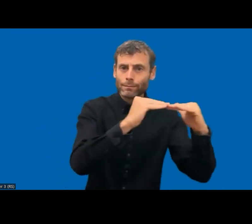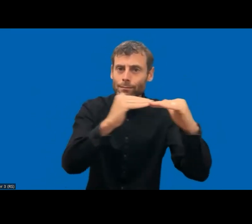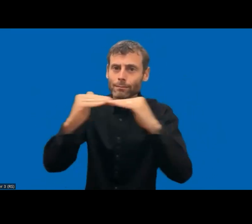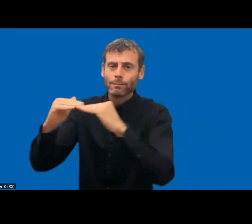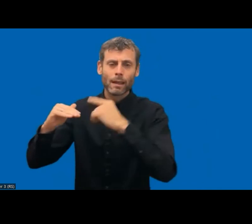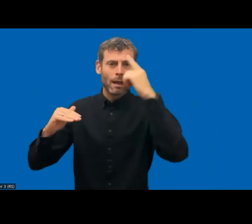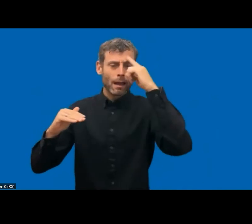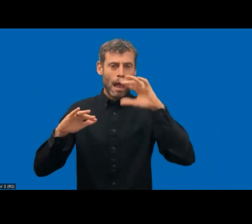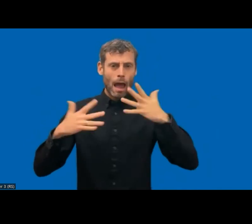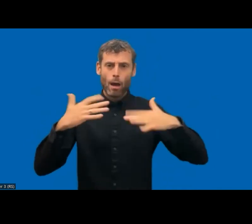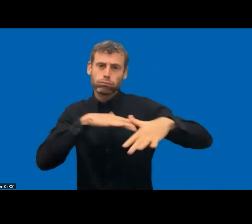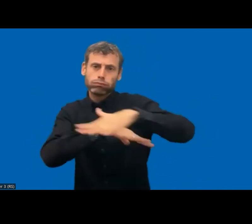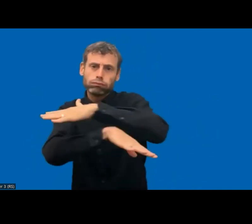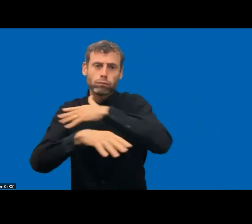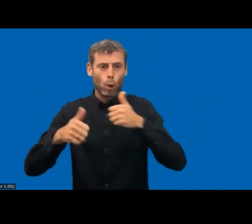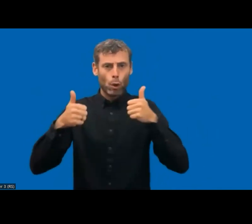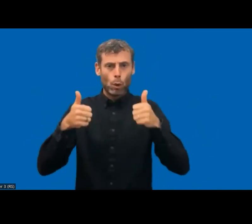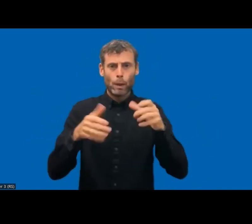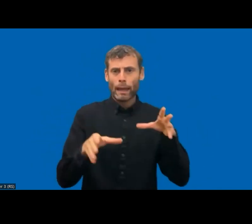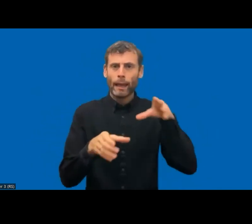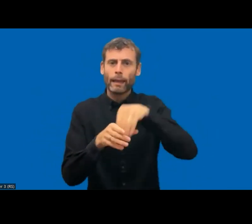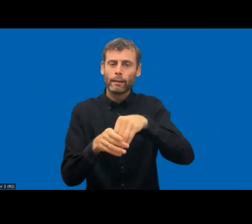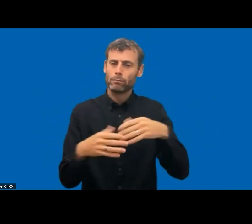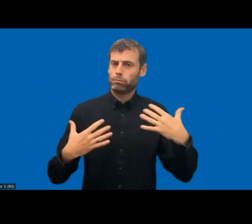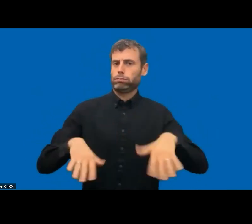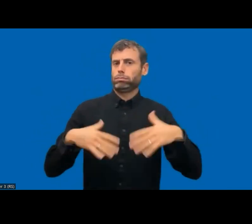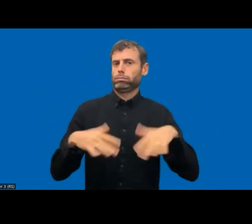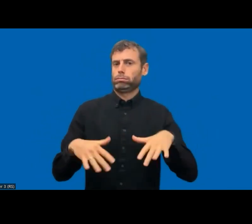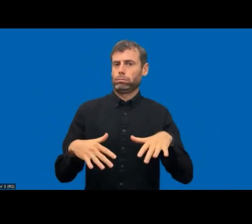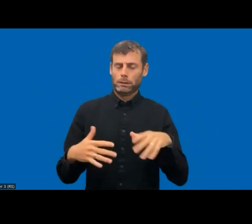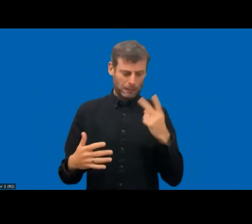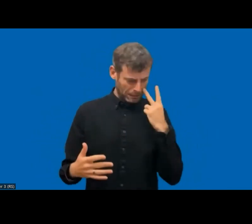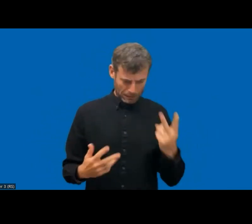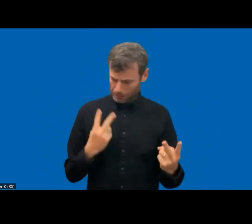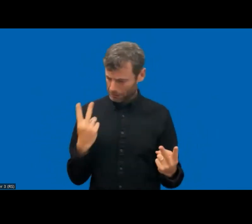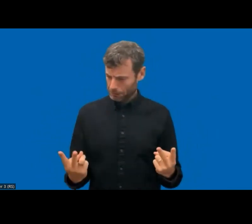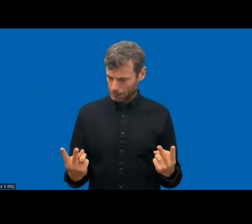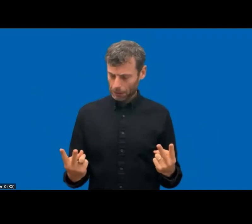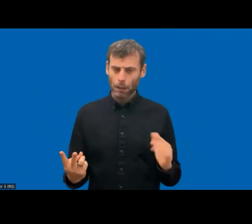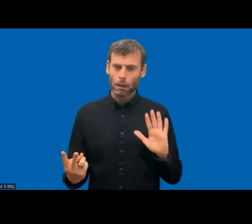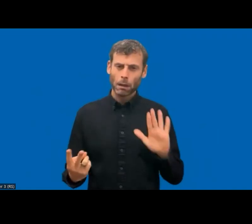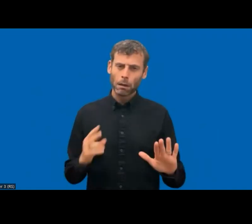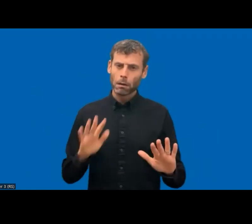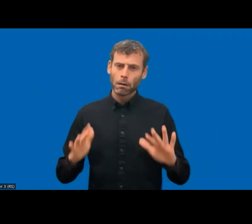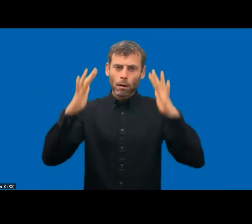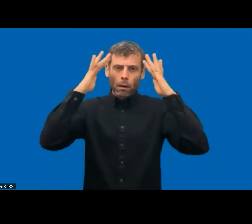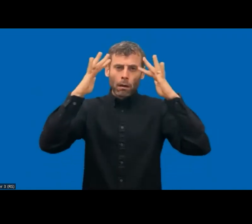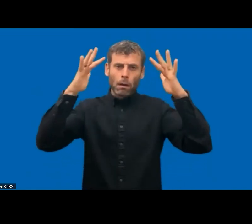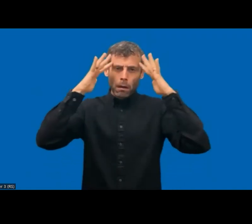thought it was very good of her to mention that. Anyway, I thought I would start a bit